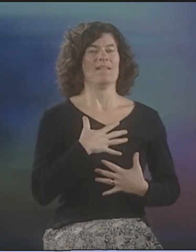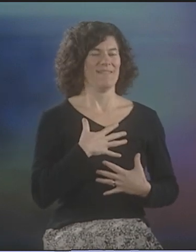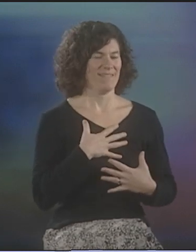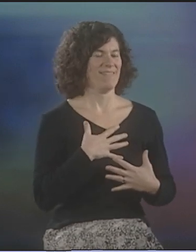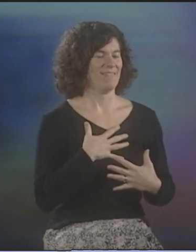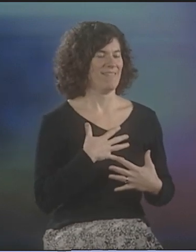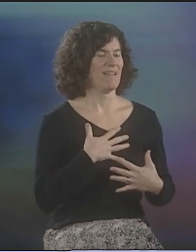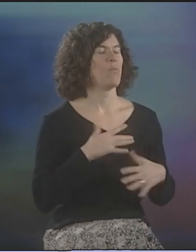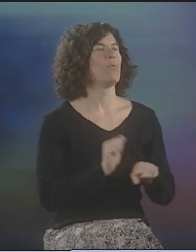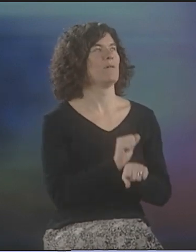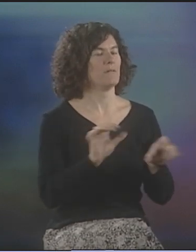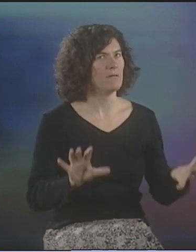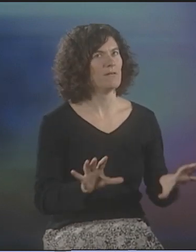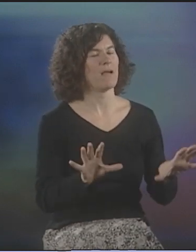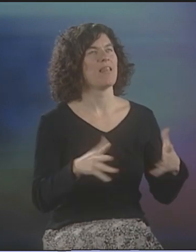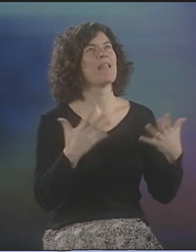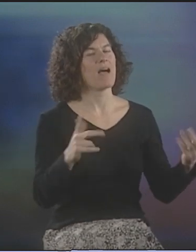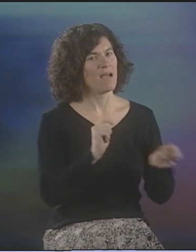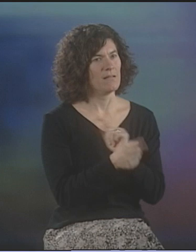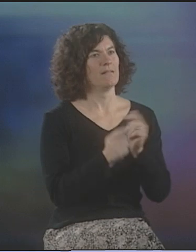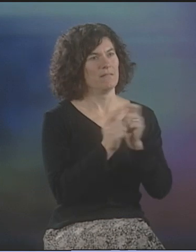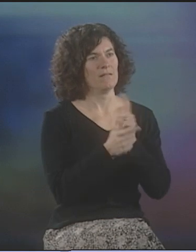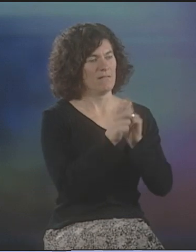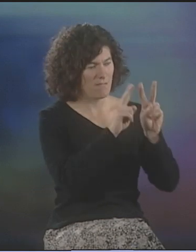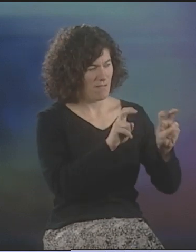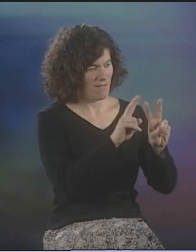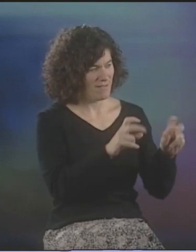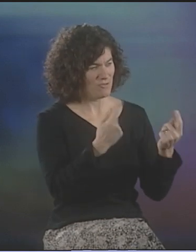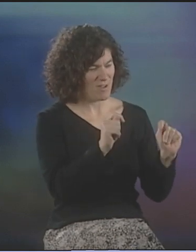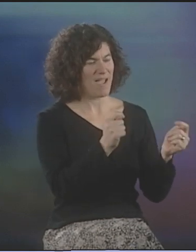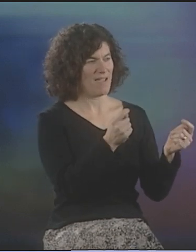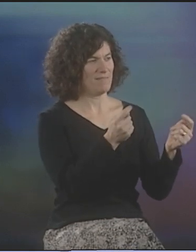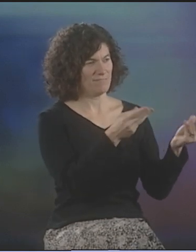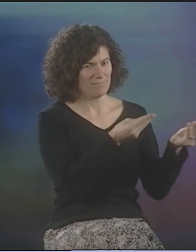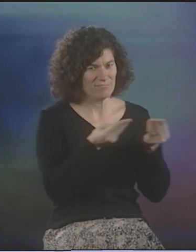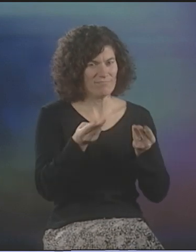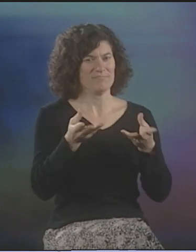I HAD DONE SO MUCH WORK ON THE TRANSLATIONS. REALLY IN-DEPTH WORK TO BE ABLE TO